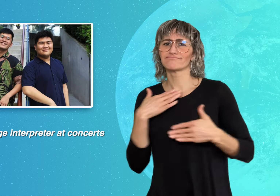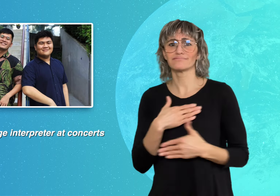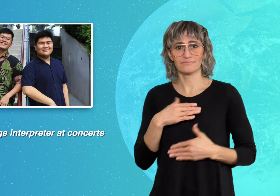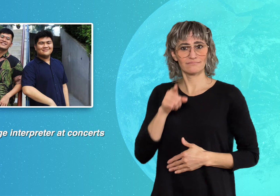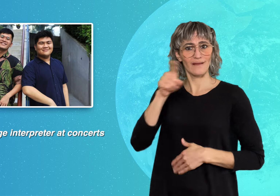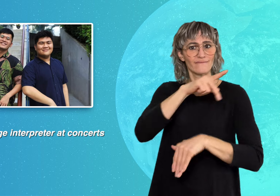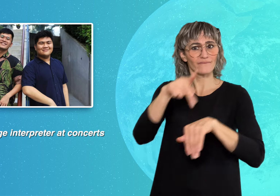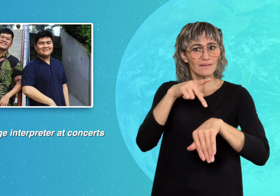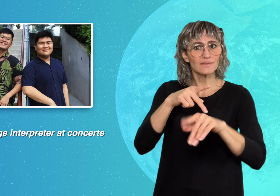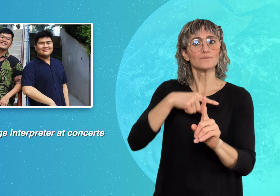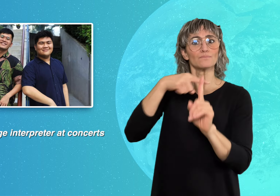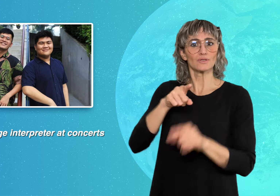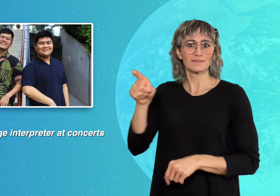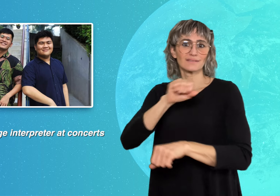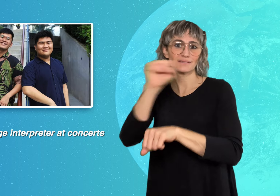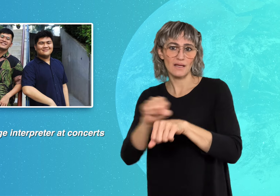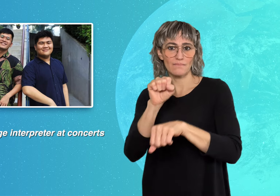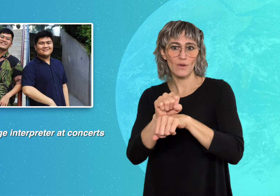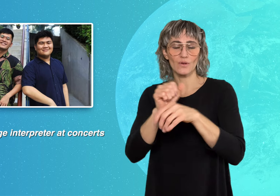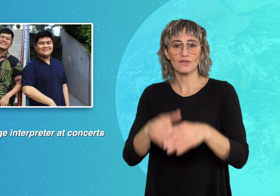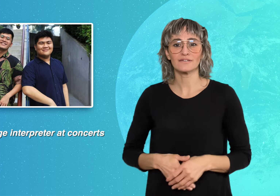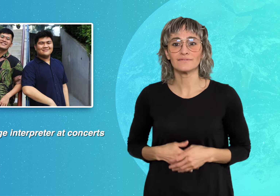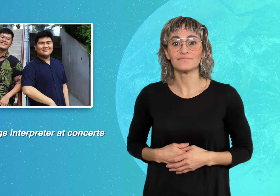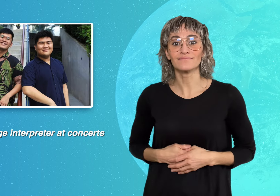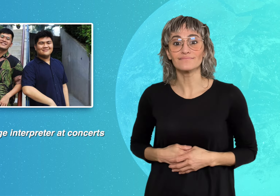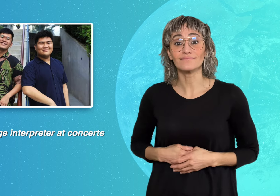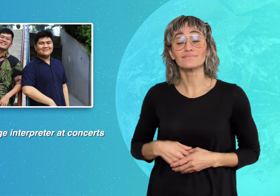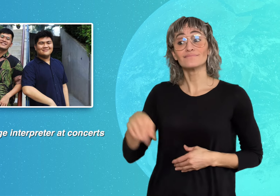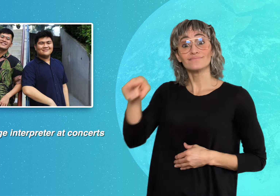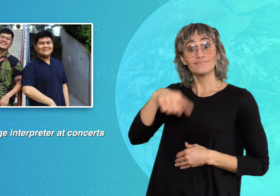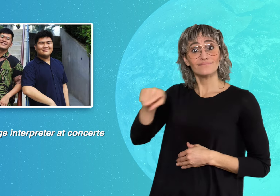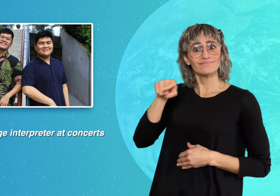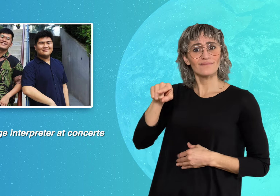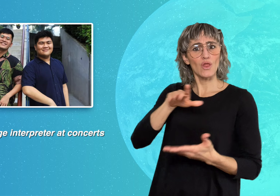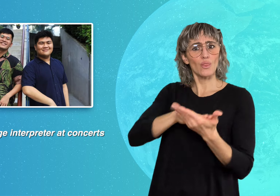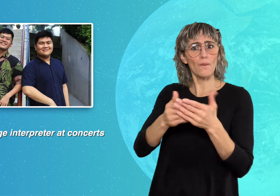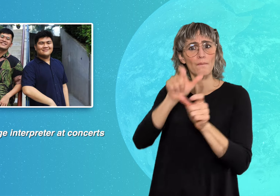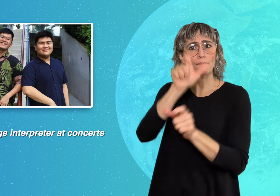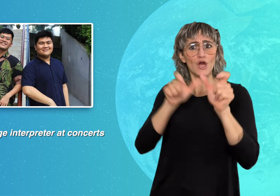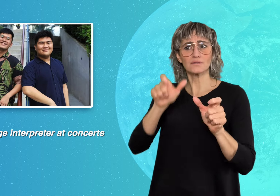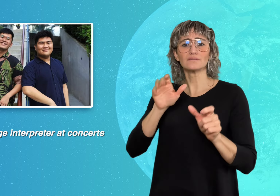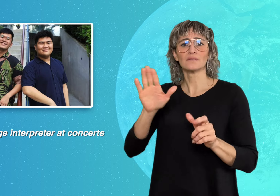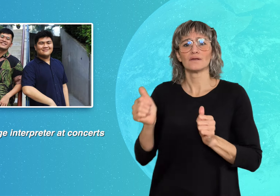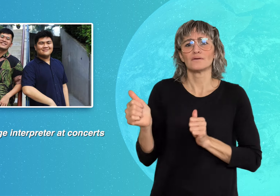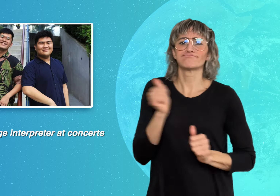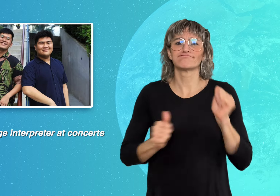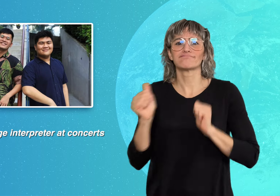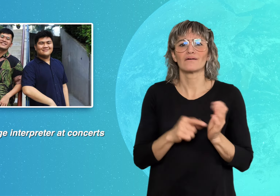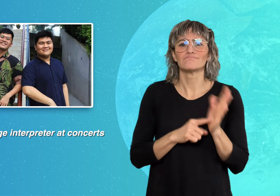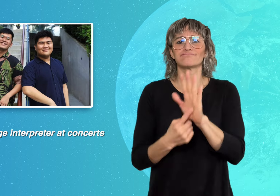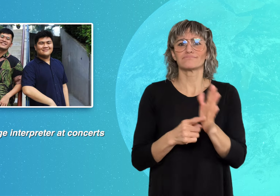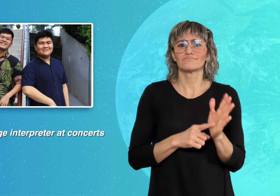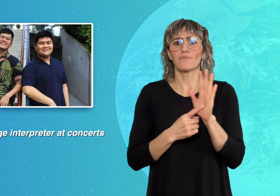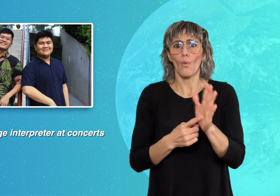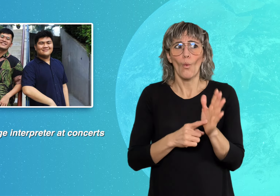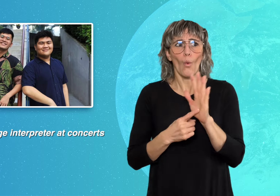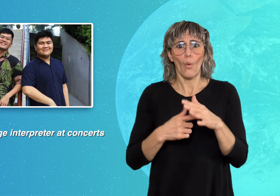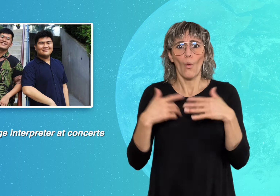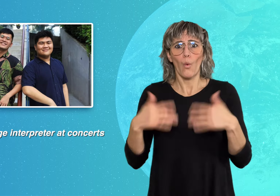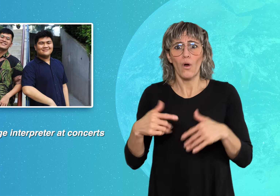hearing audiences in the Philippines and Singapore.